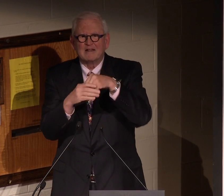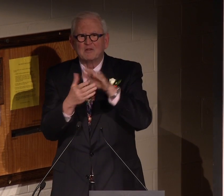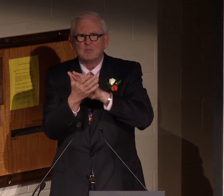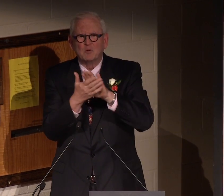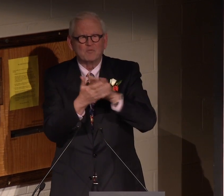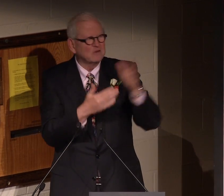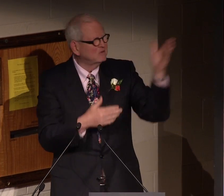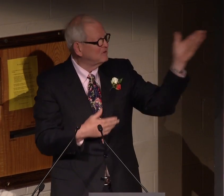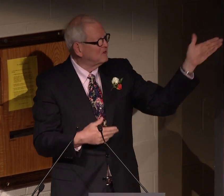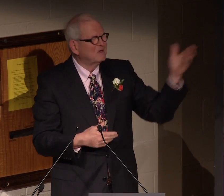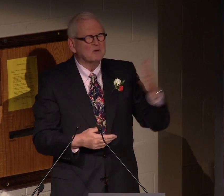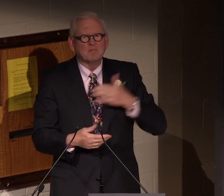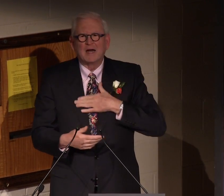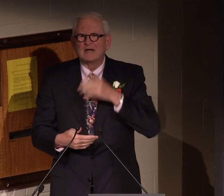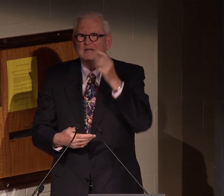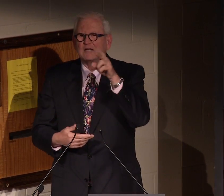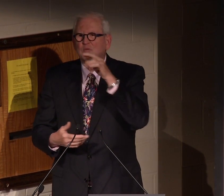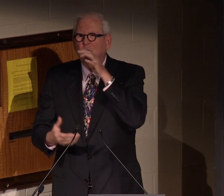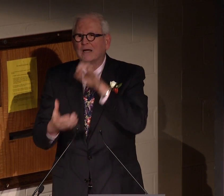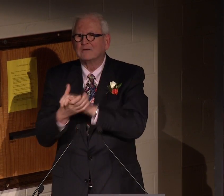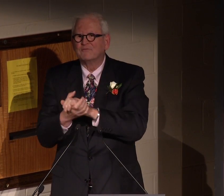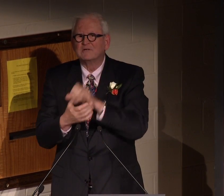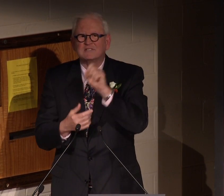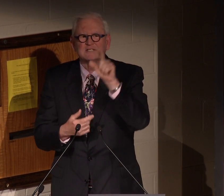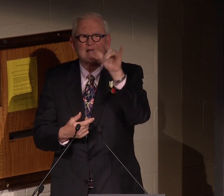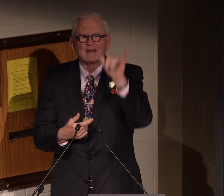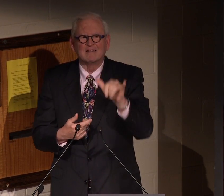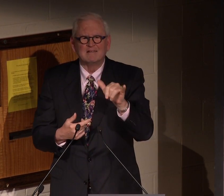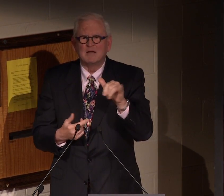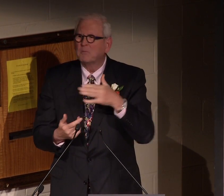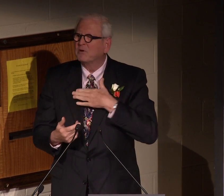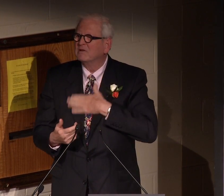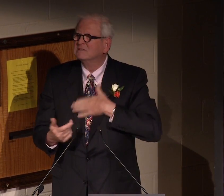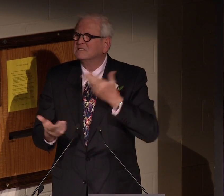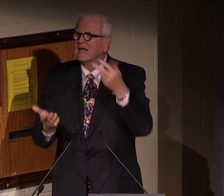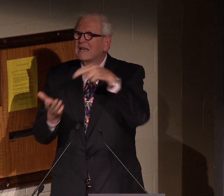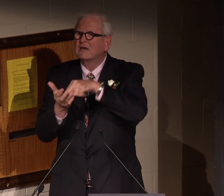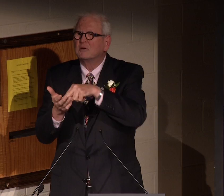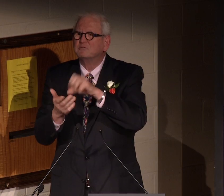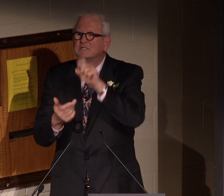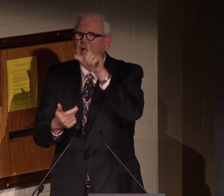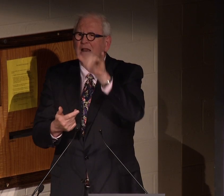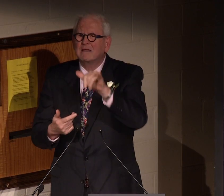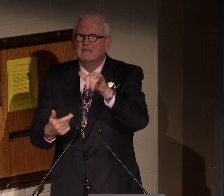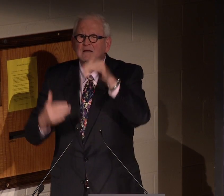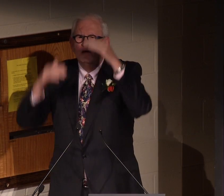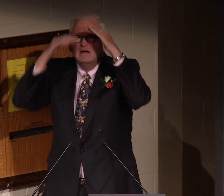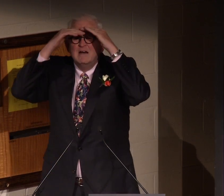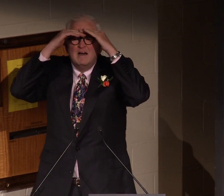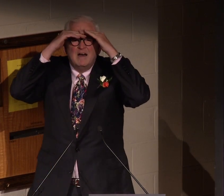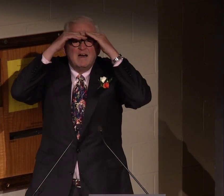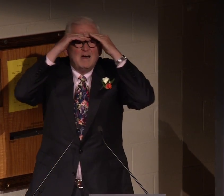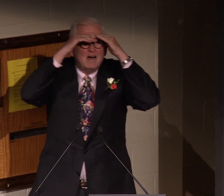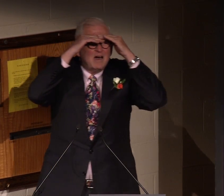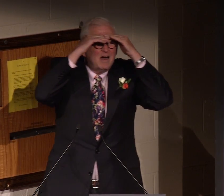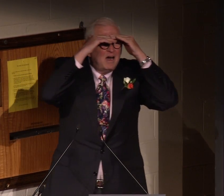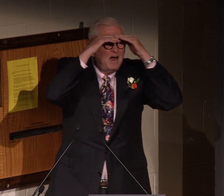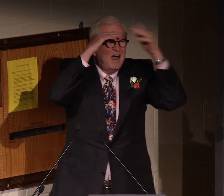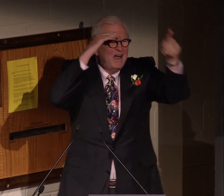movie, my dear wife Sally. Sally, please stand up and be recognized.